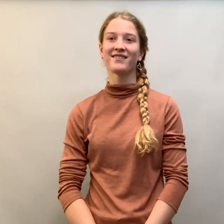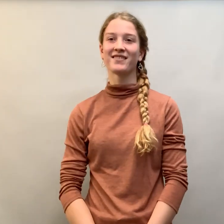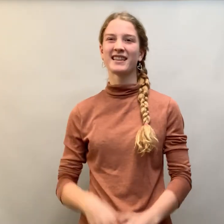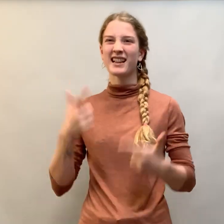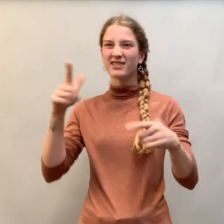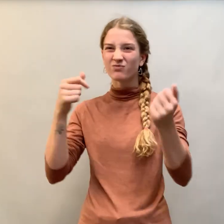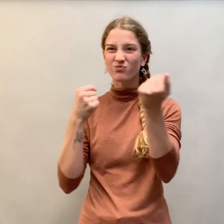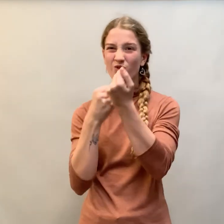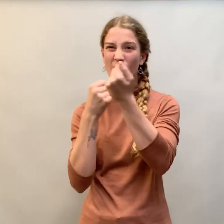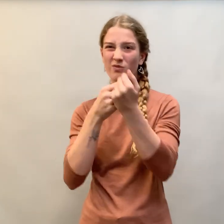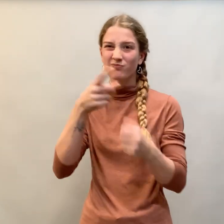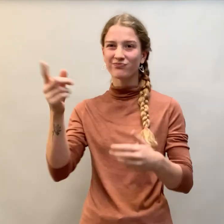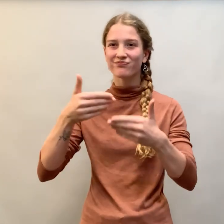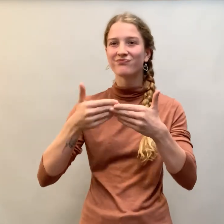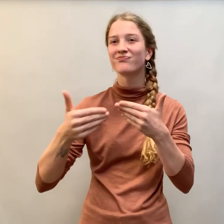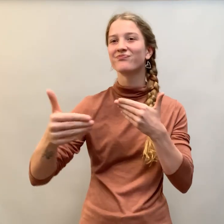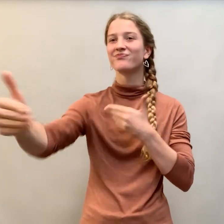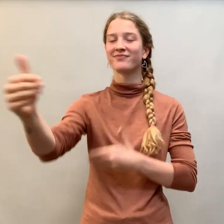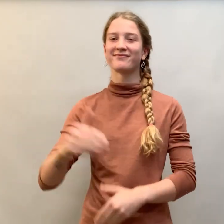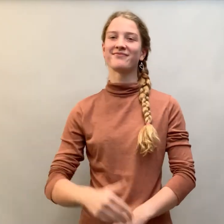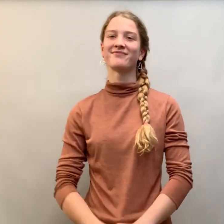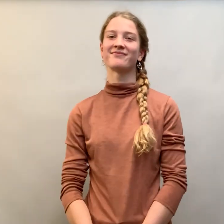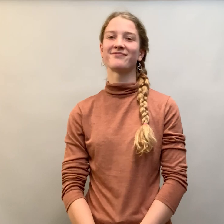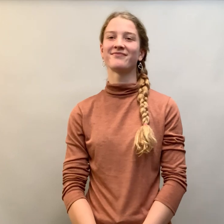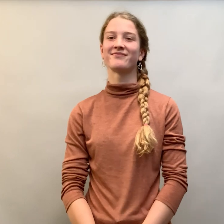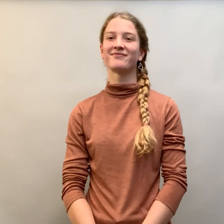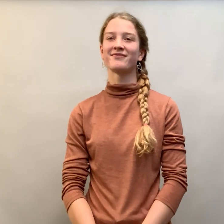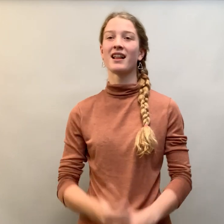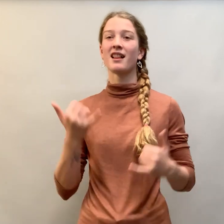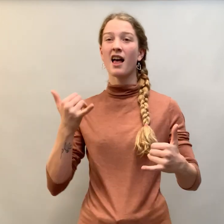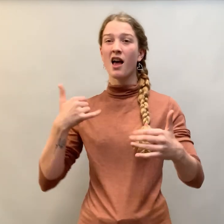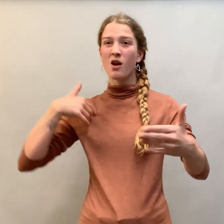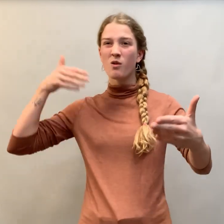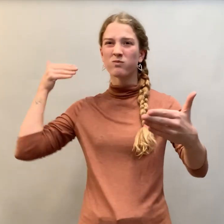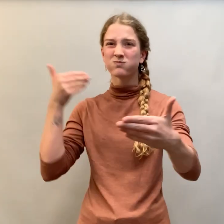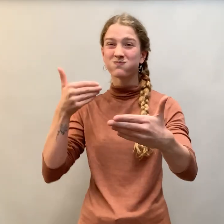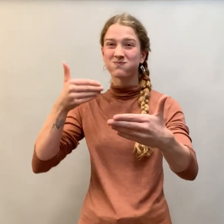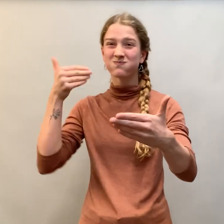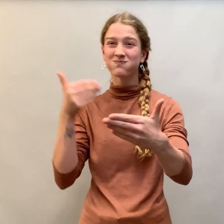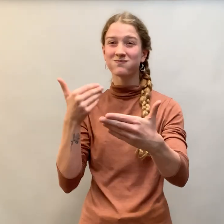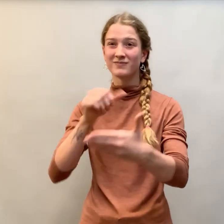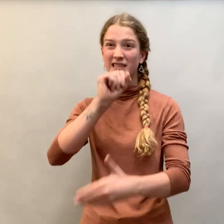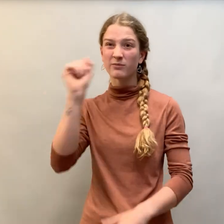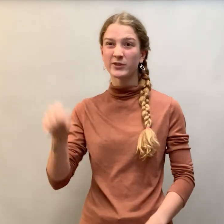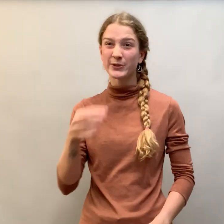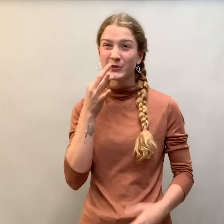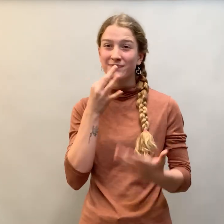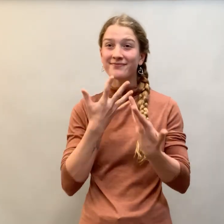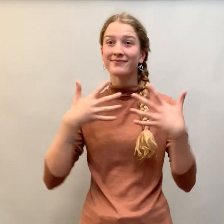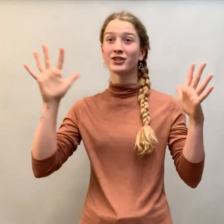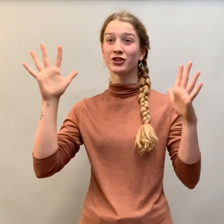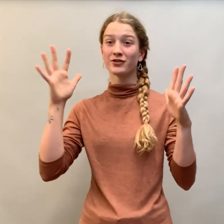Let’s support them all the way! We are now approaching the home stretch of the semester,